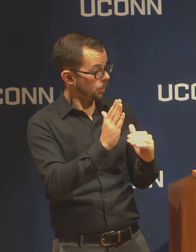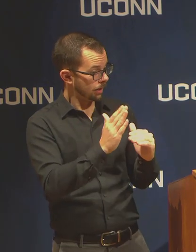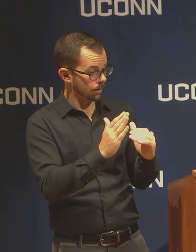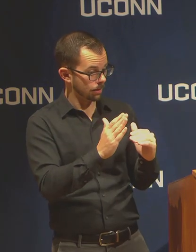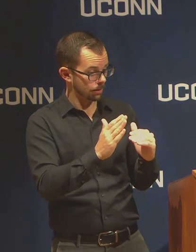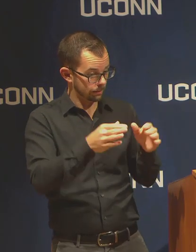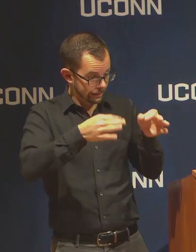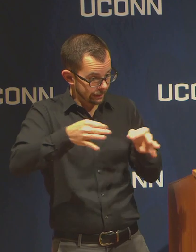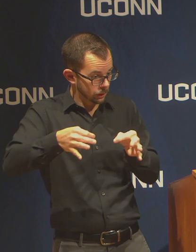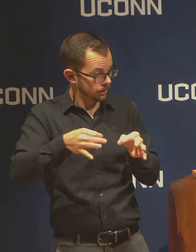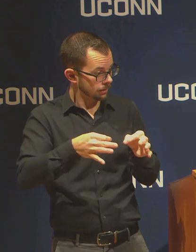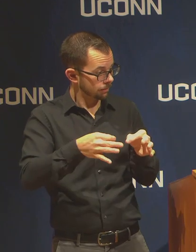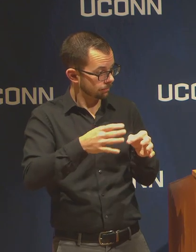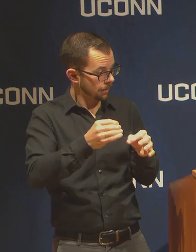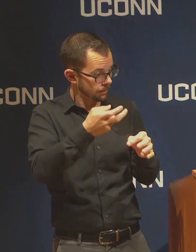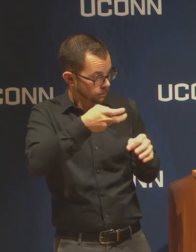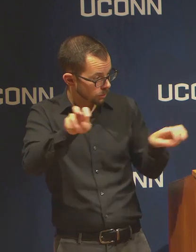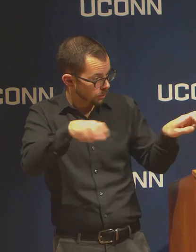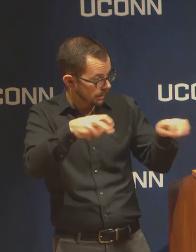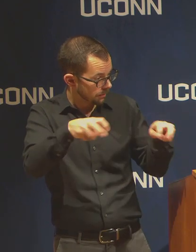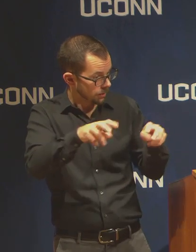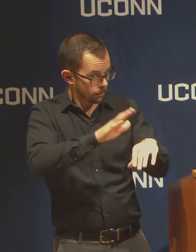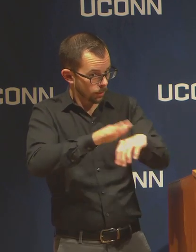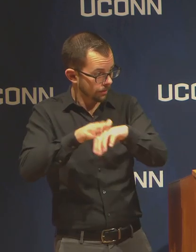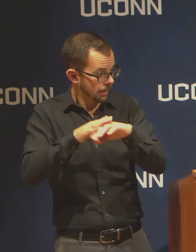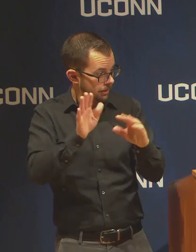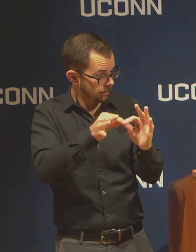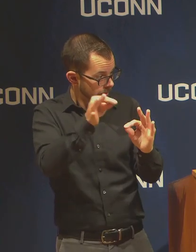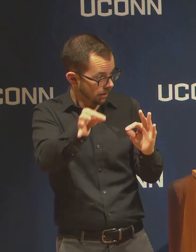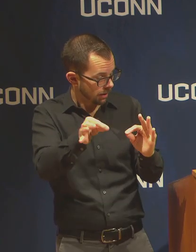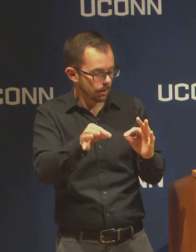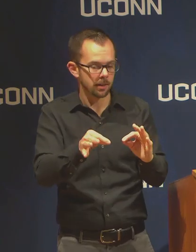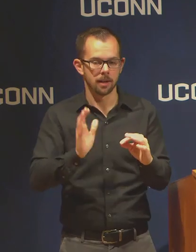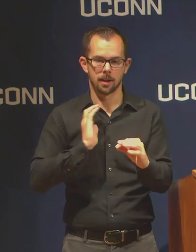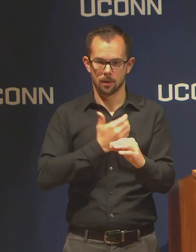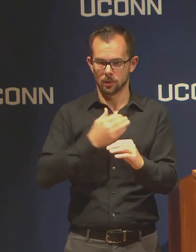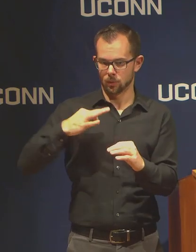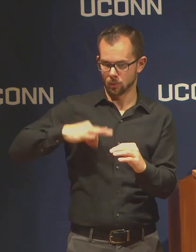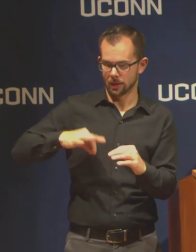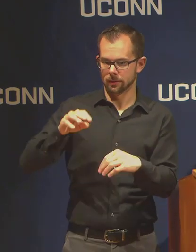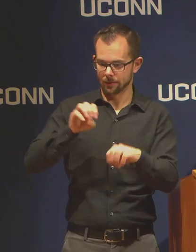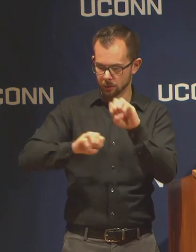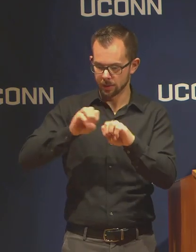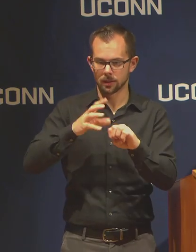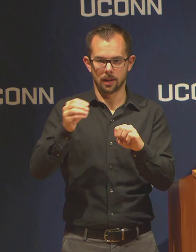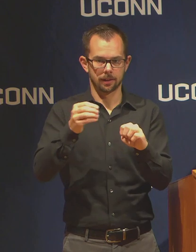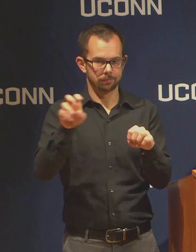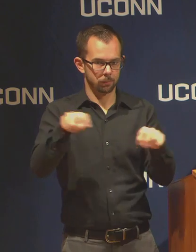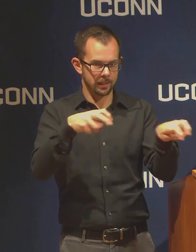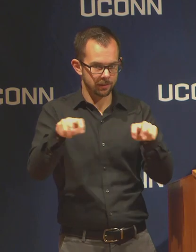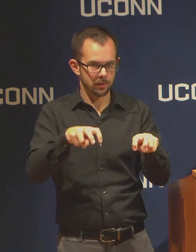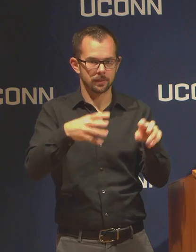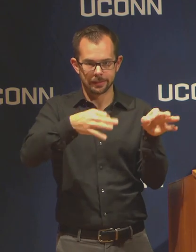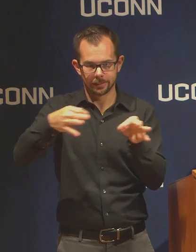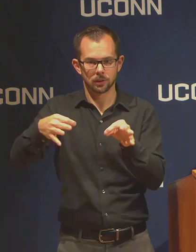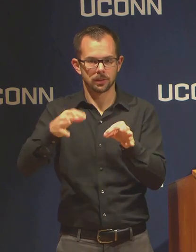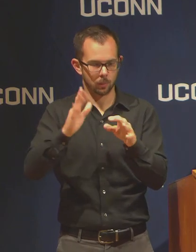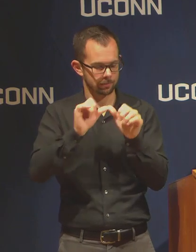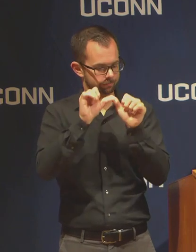They continue as scheduled. With SATs being cancelled,